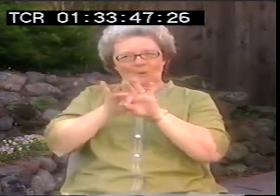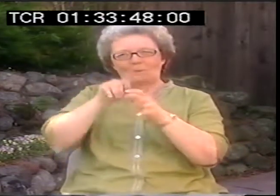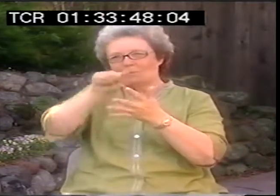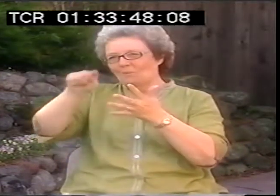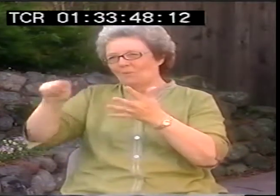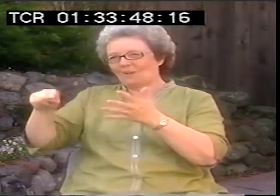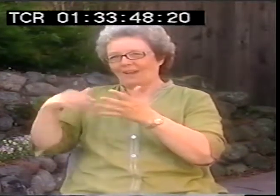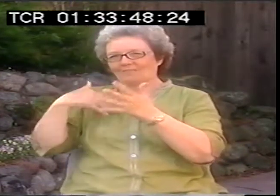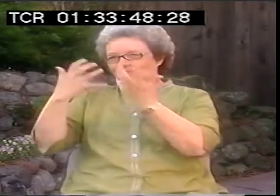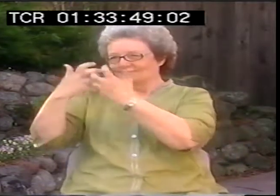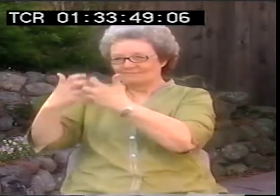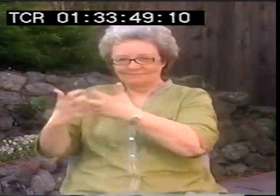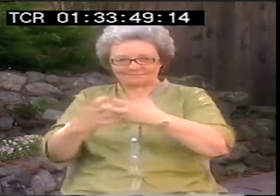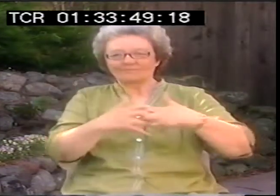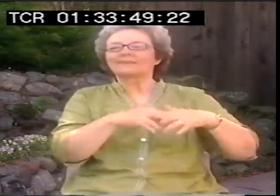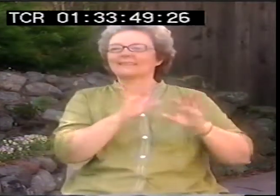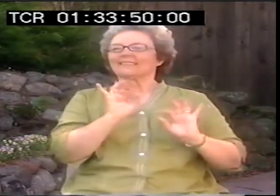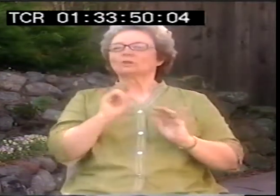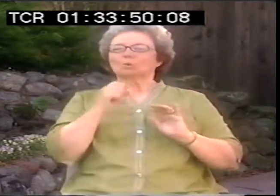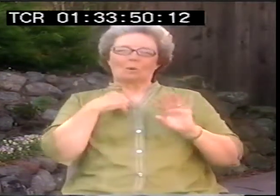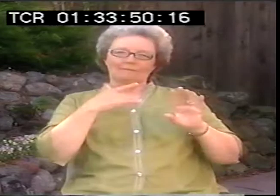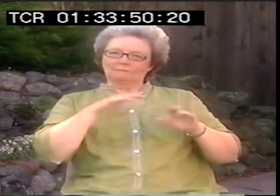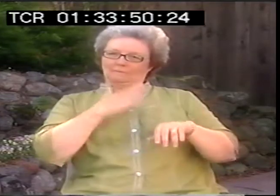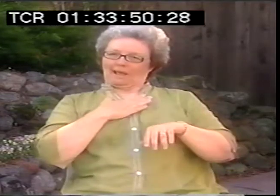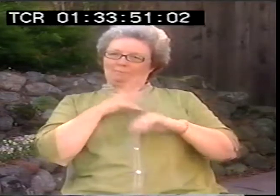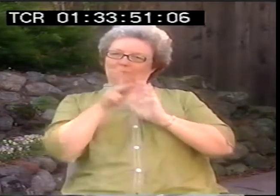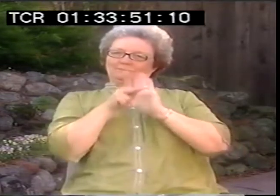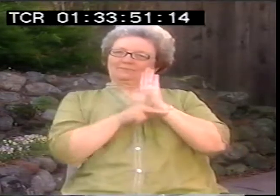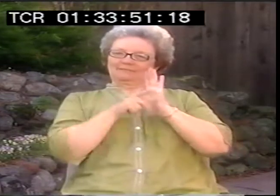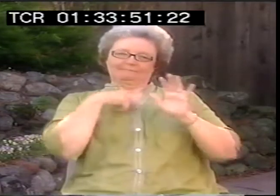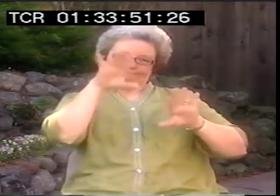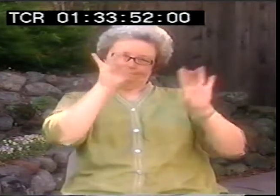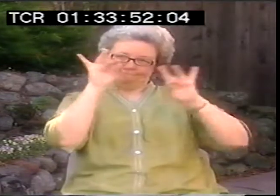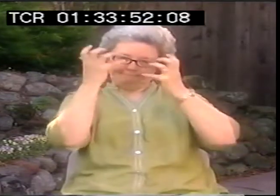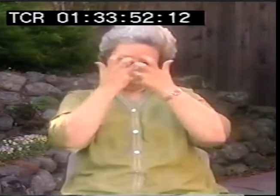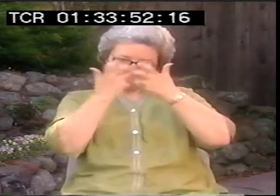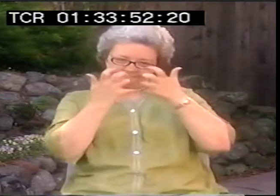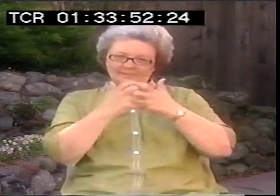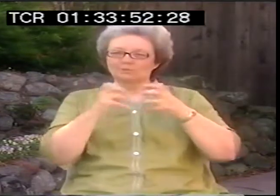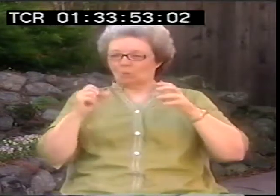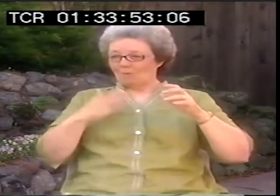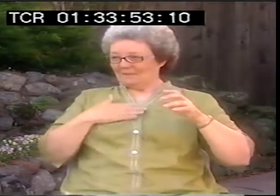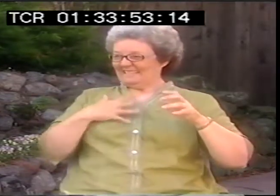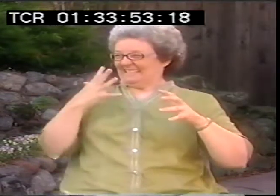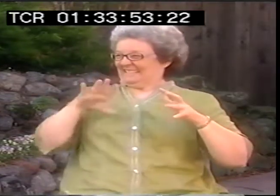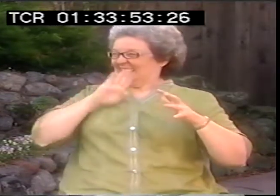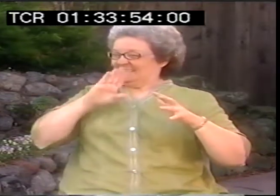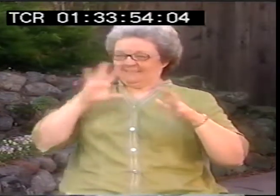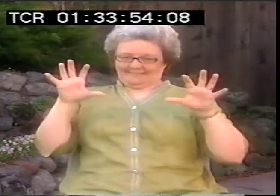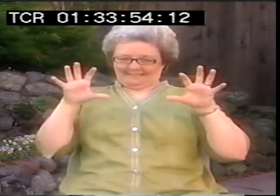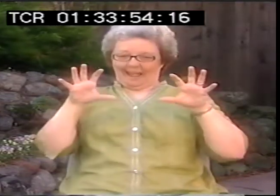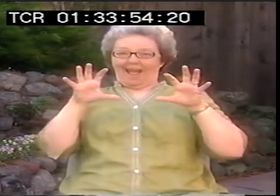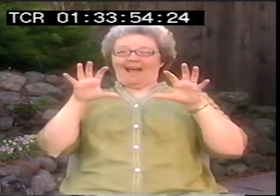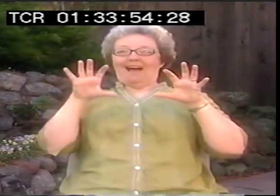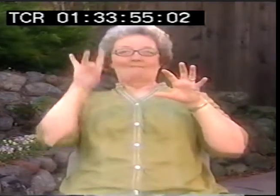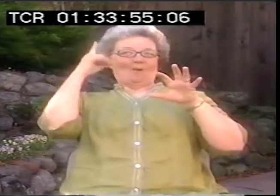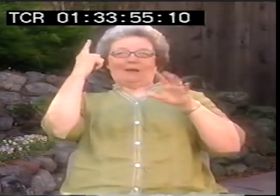There's all these different elements that have to be married together. And my particular way of going about it is that I build it.